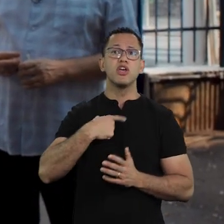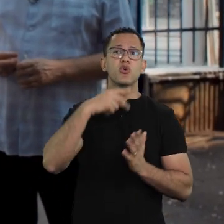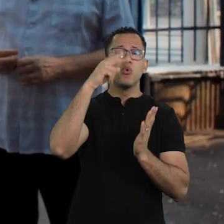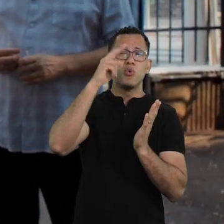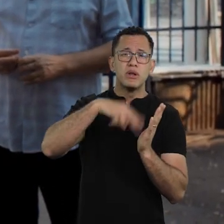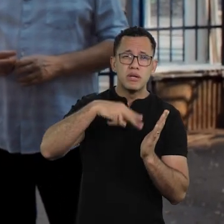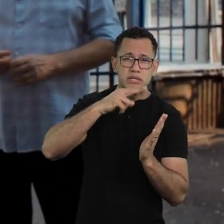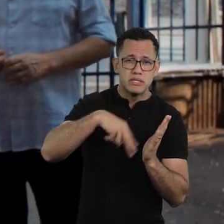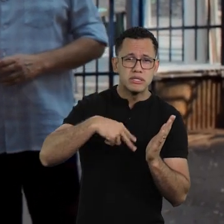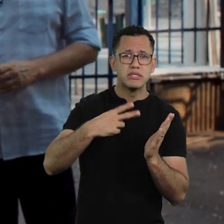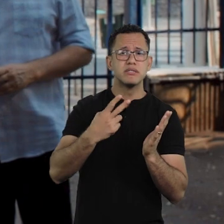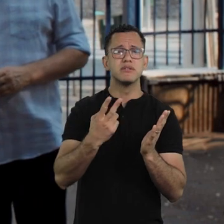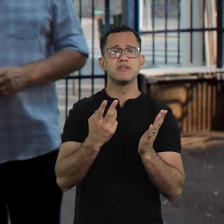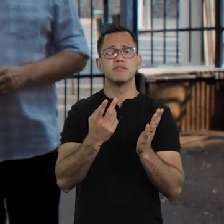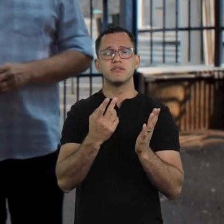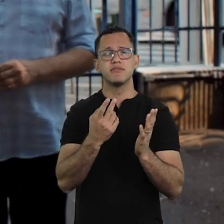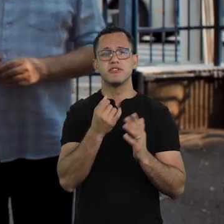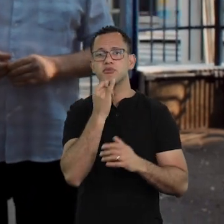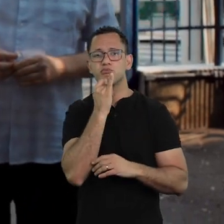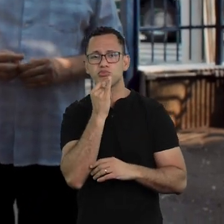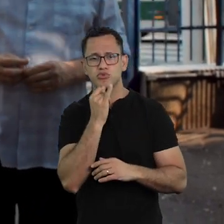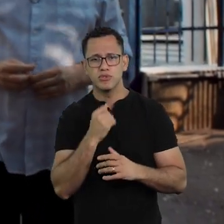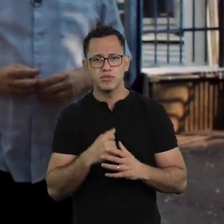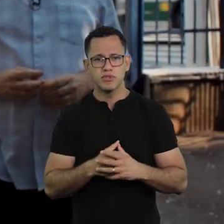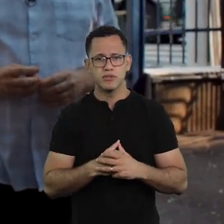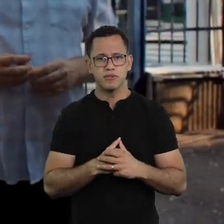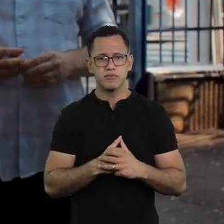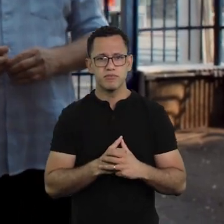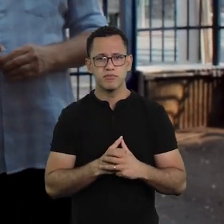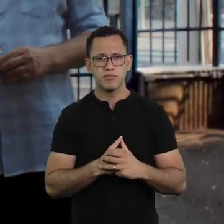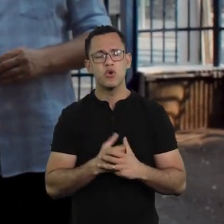I read a lot, Xico I read a lot... But did you feel…